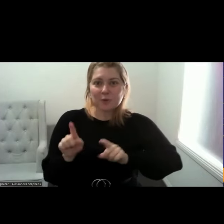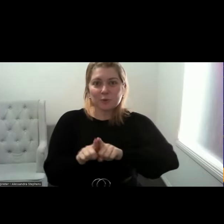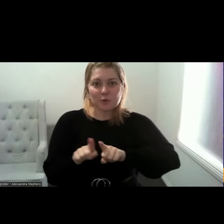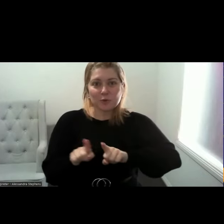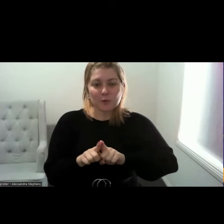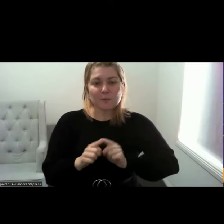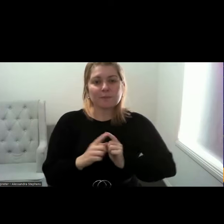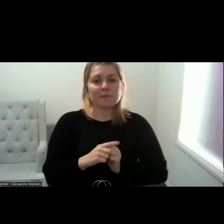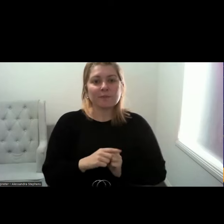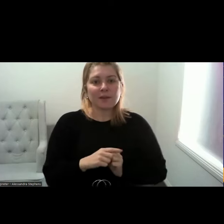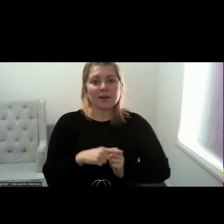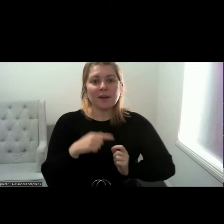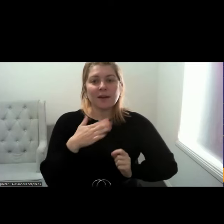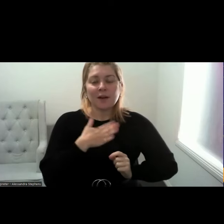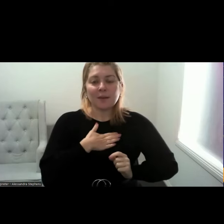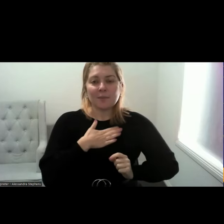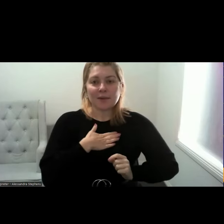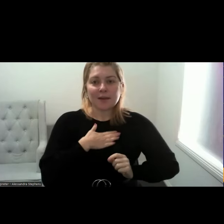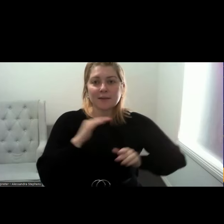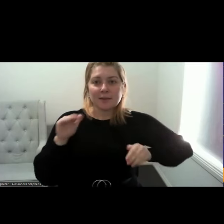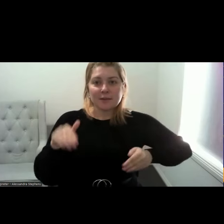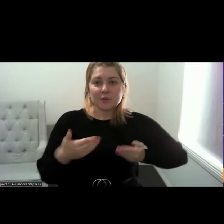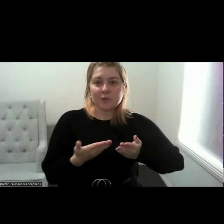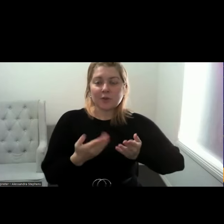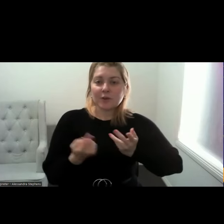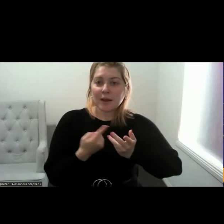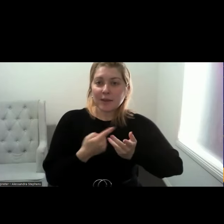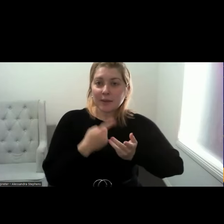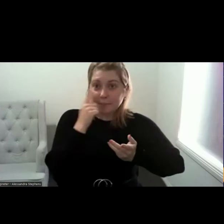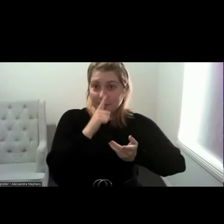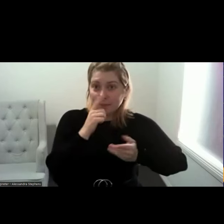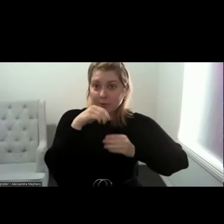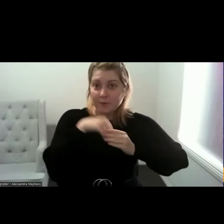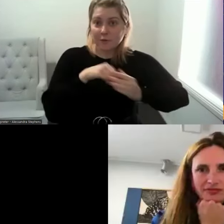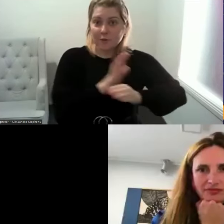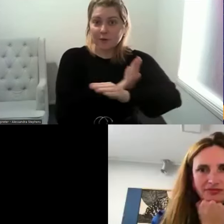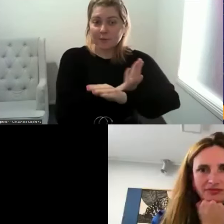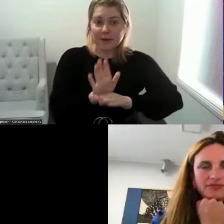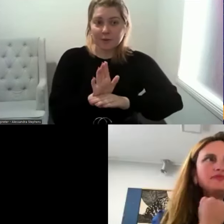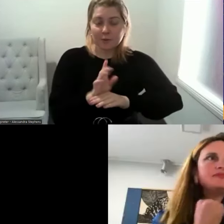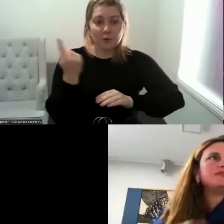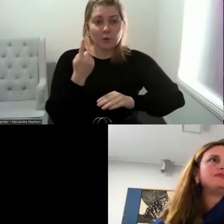10:54:22 And I'd like to introduce others who'll also be joining us. So we have Dr. Karishma Kaur.